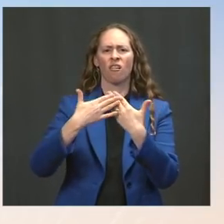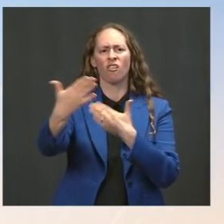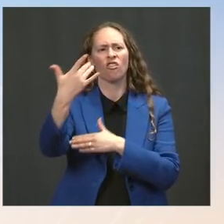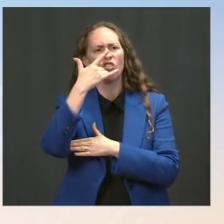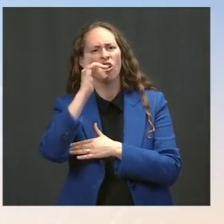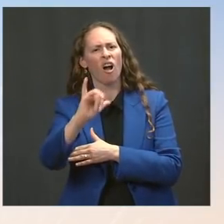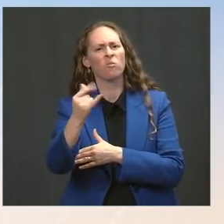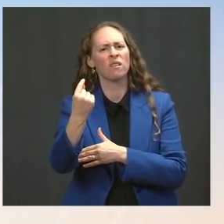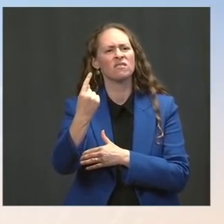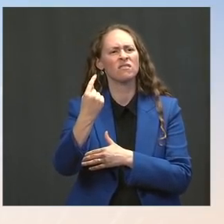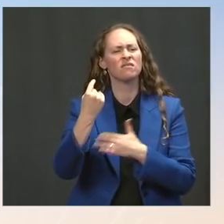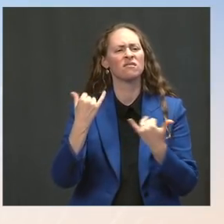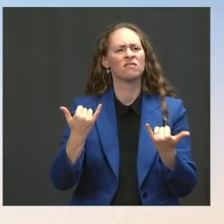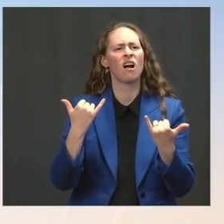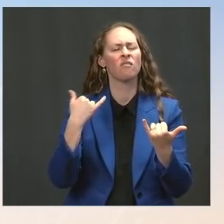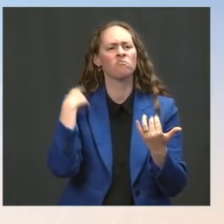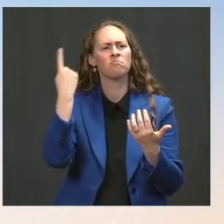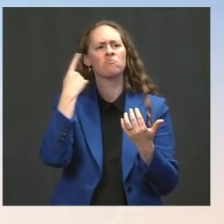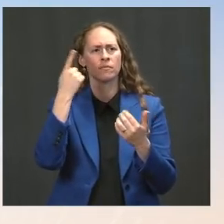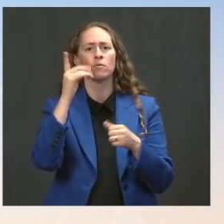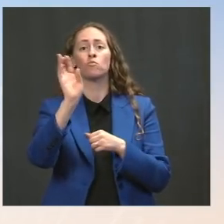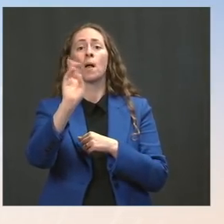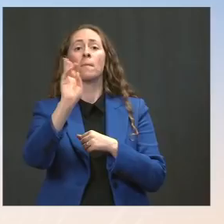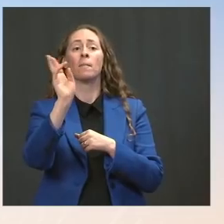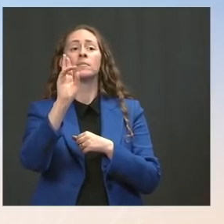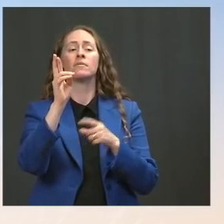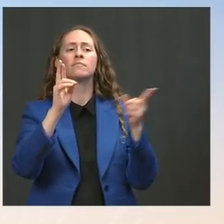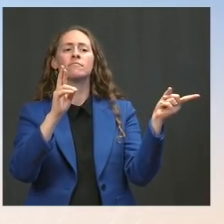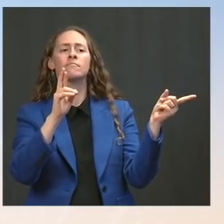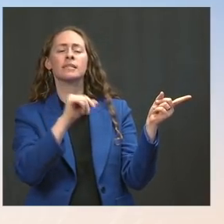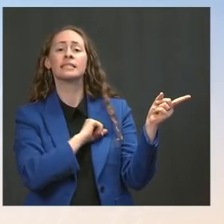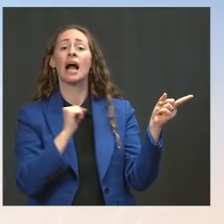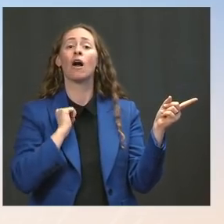saying that you're capitulating to the pro-Iran militias